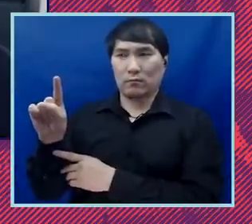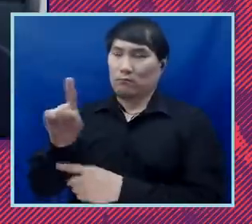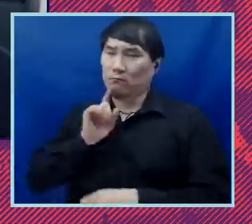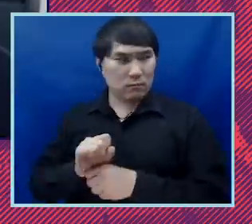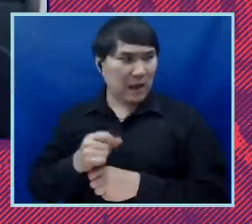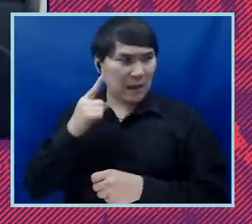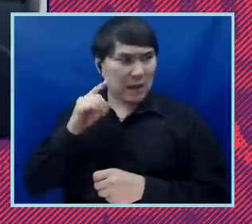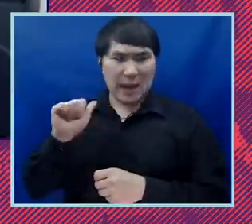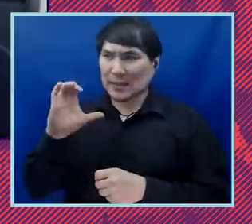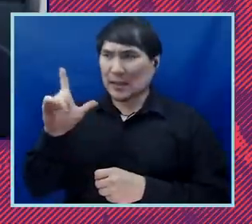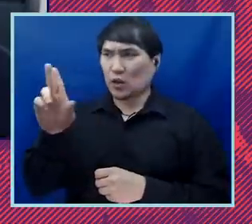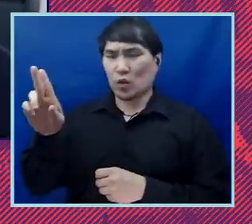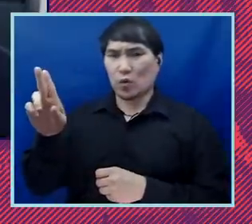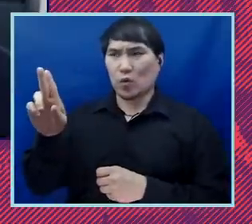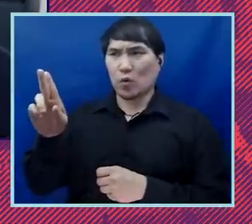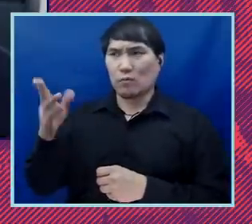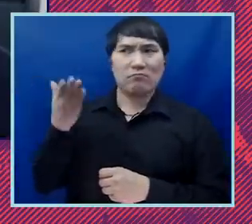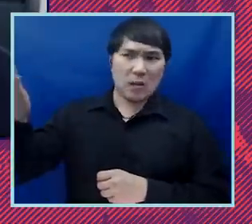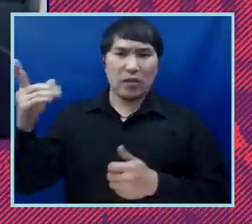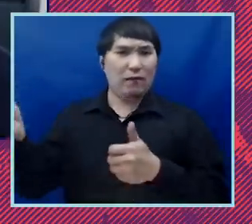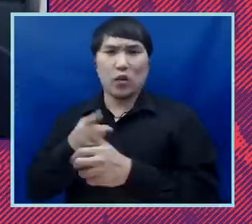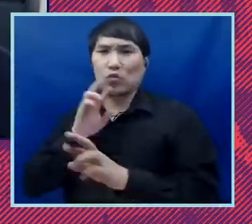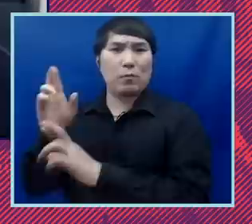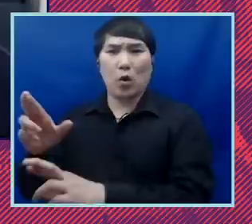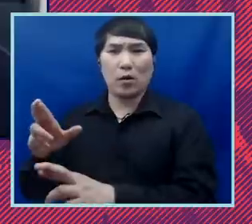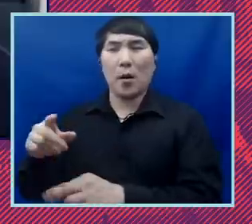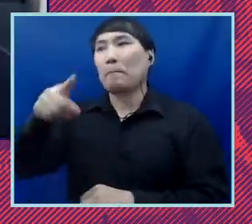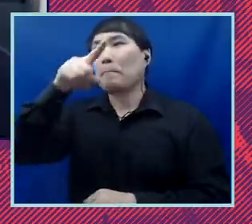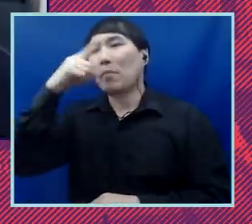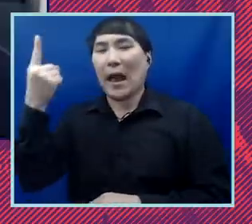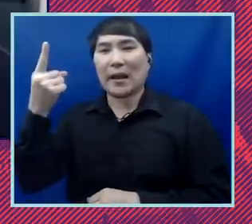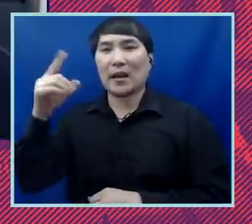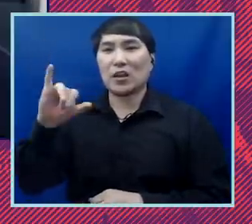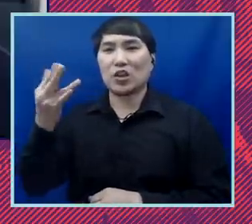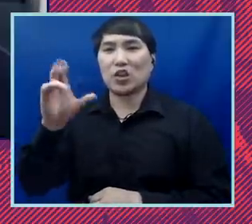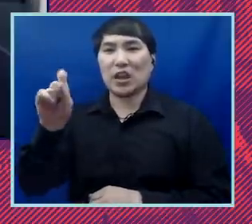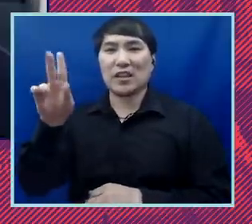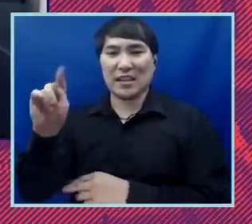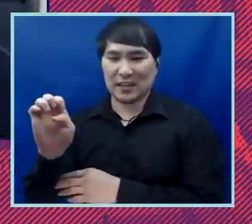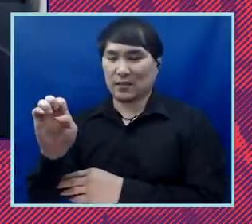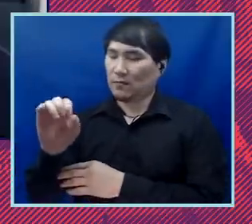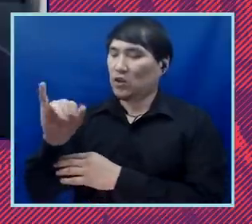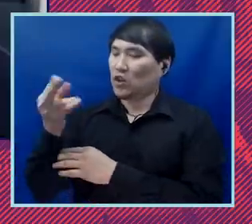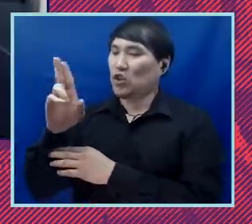the ACLU issued its very first report called Black Justice. Some of the earliest cases we took in the